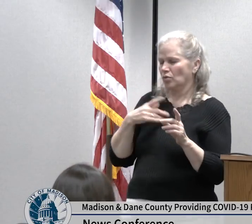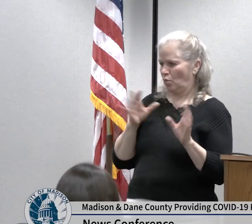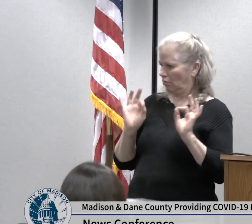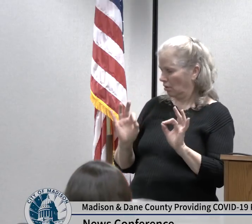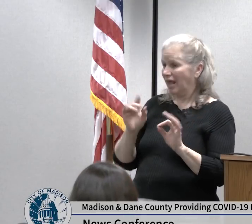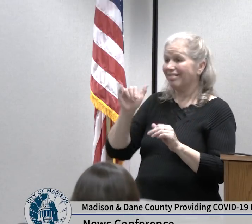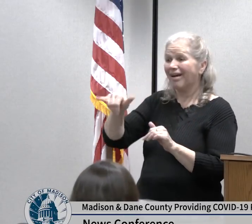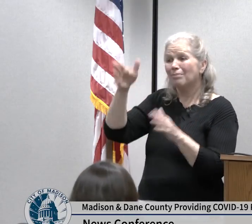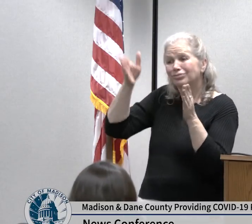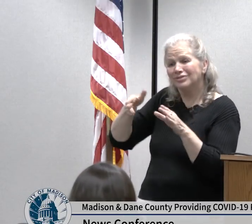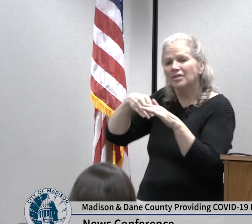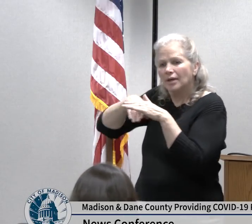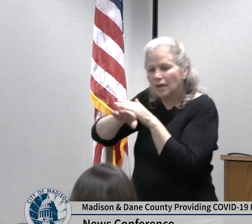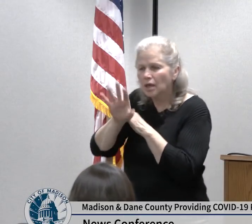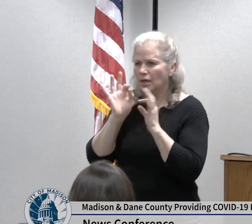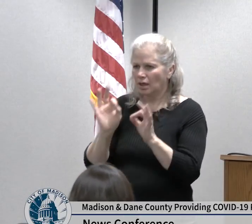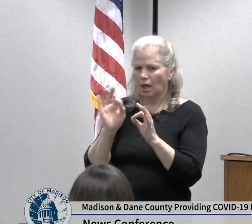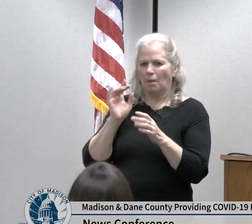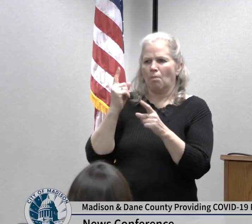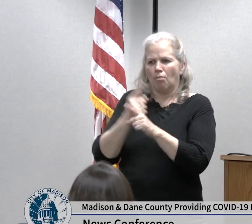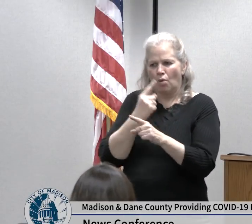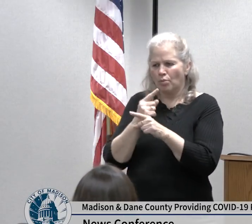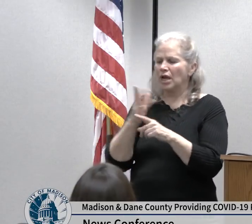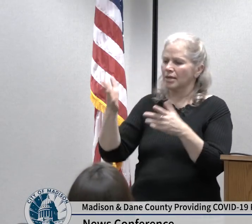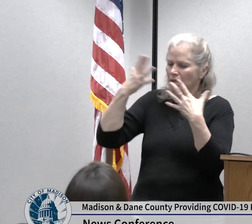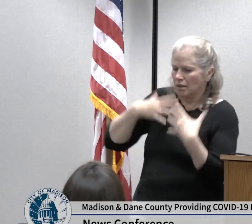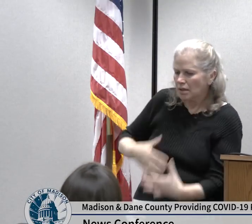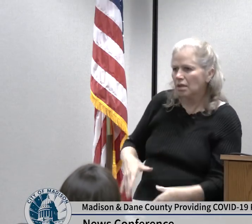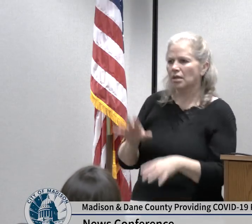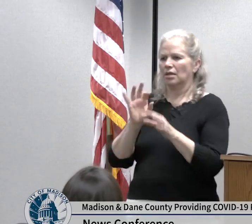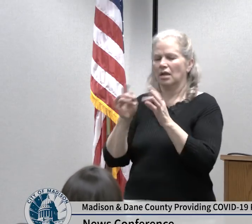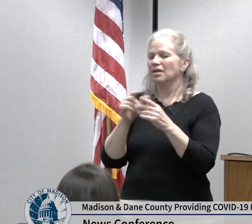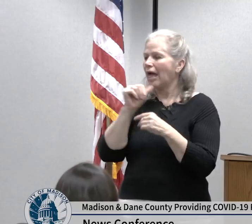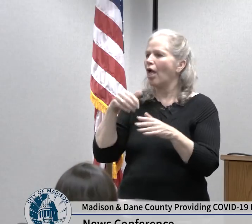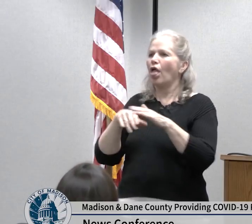protection equipment we're able to contact our health partners